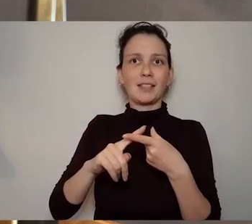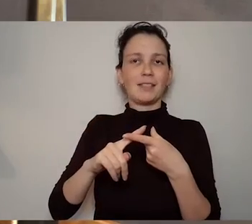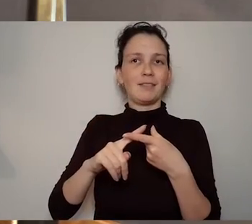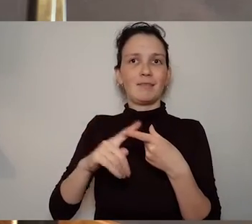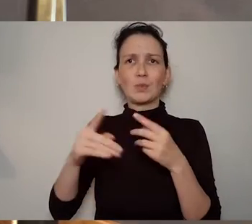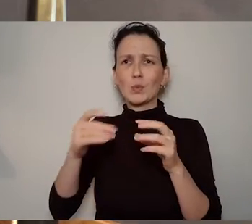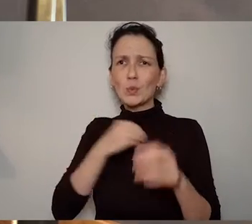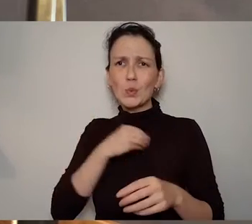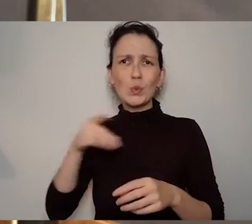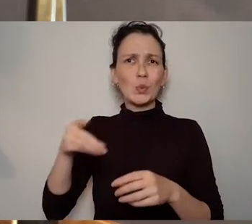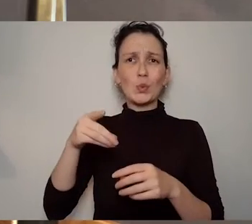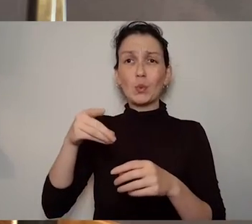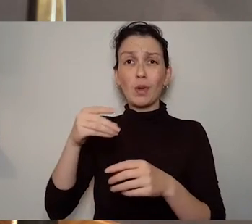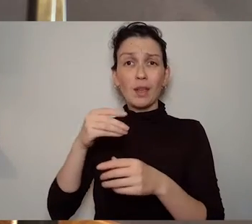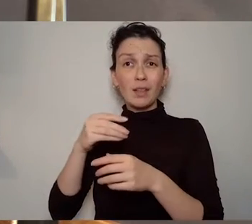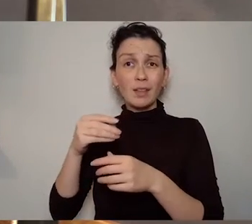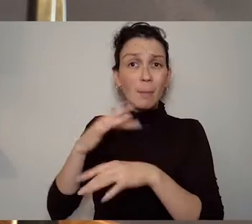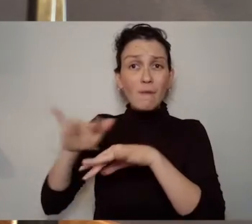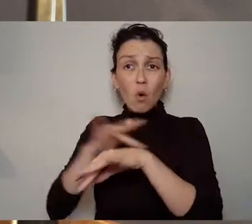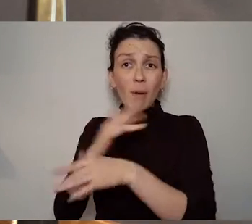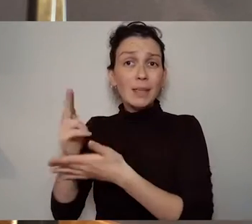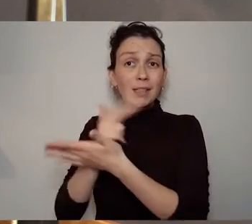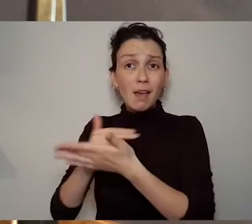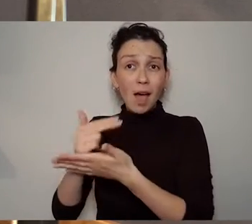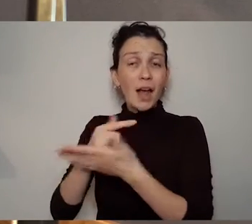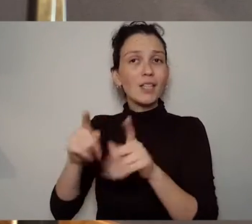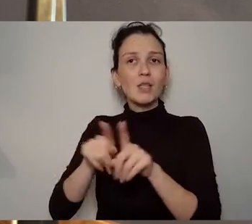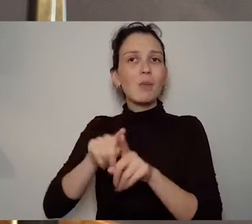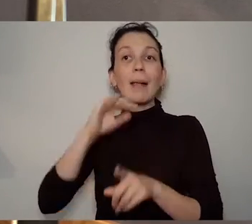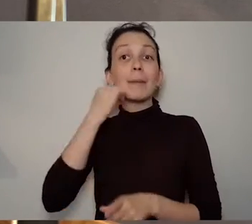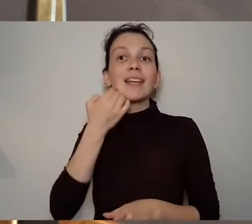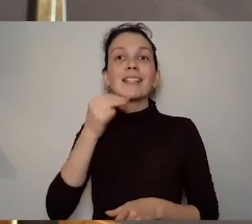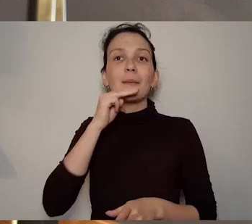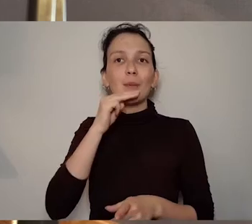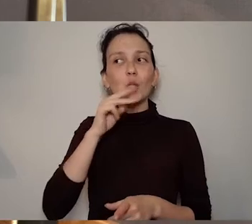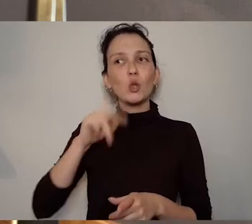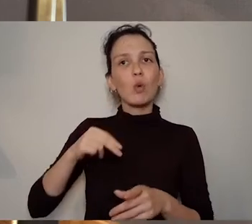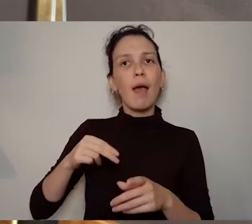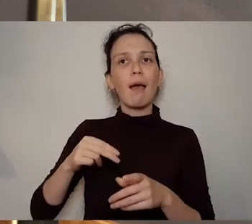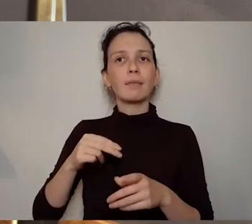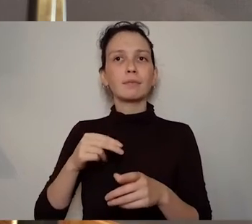with her text in fact it's much better to break it open and and she wasn't working